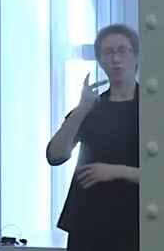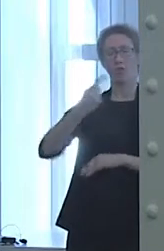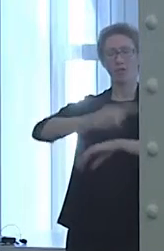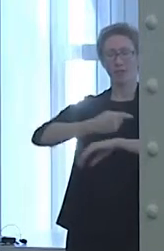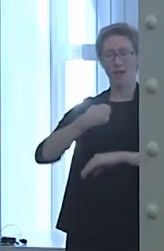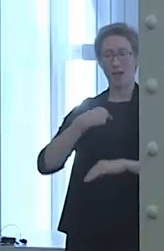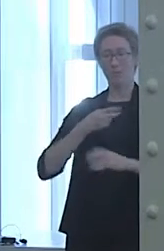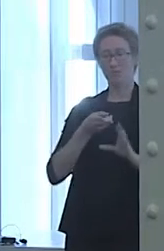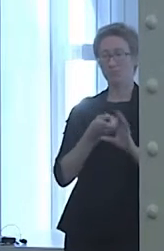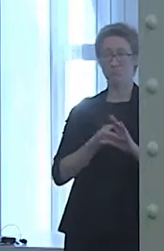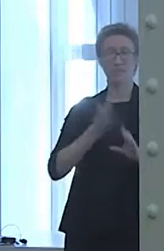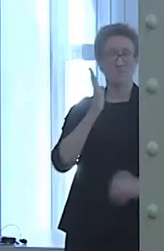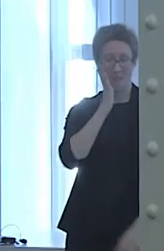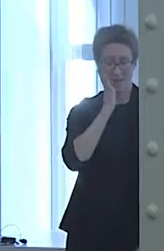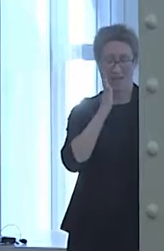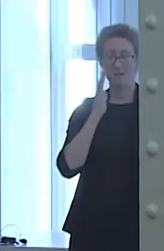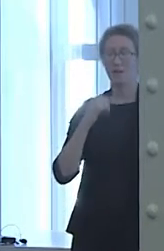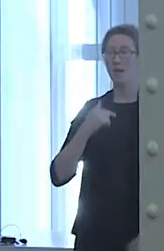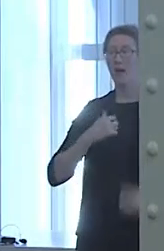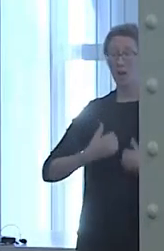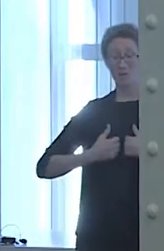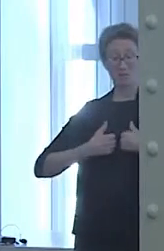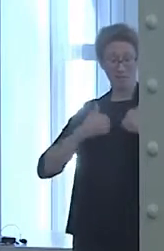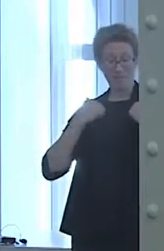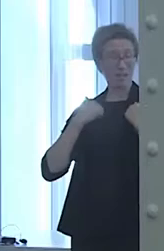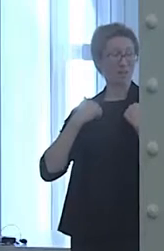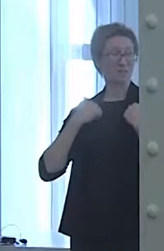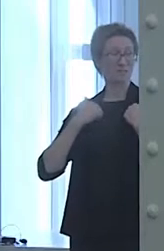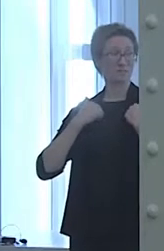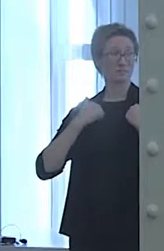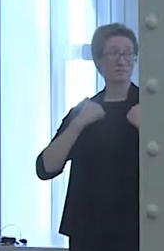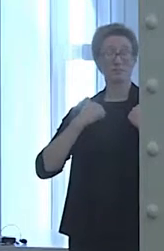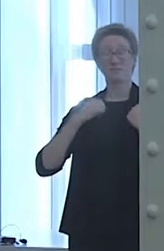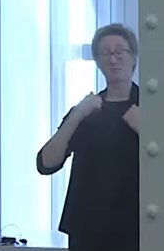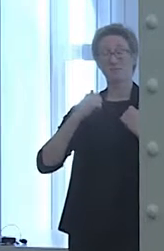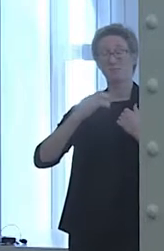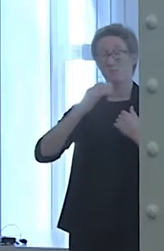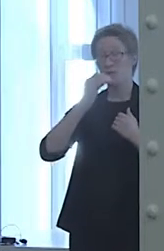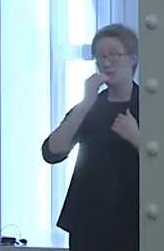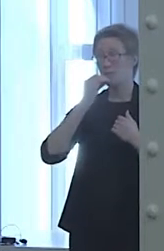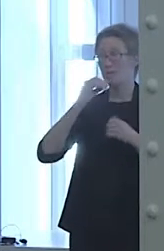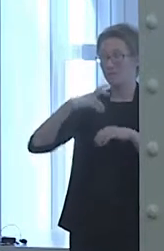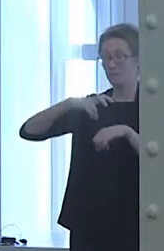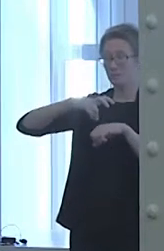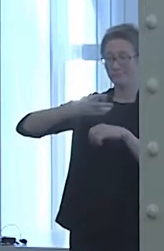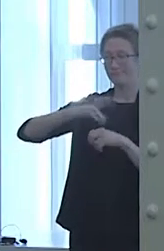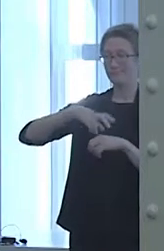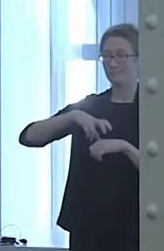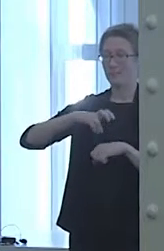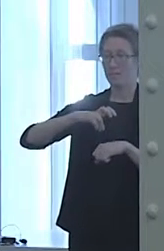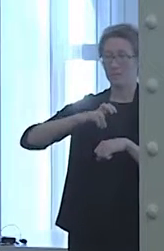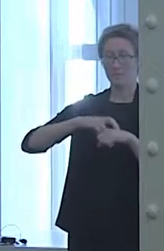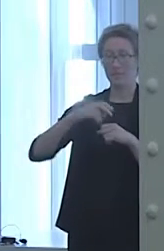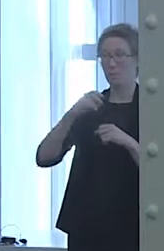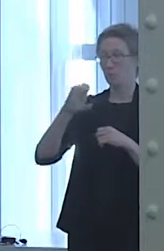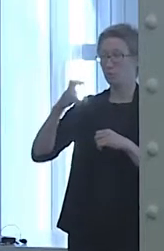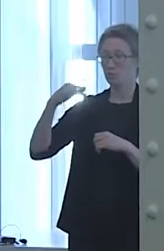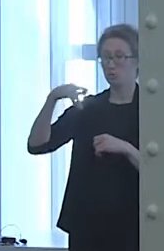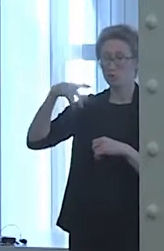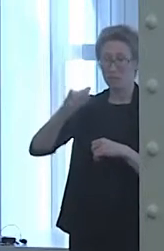I was living off a steady diet of potato chips and cereal. I had all these unopened textbooks on my bed